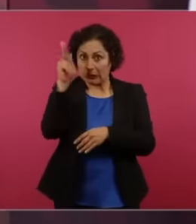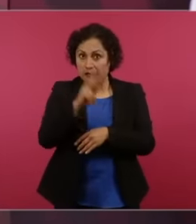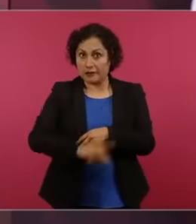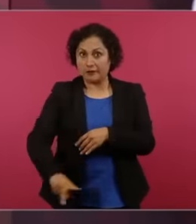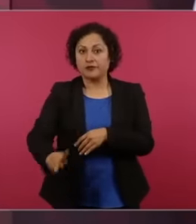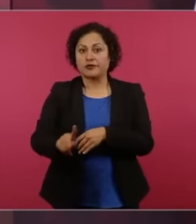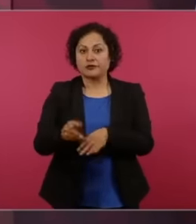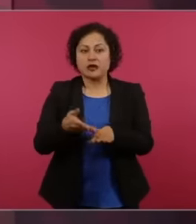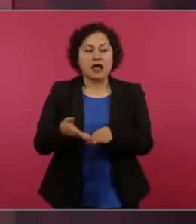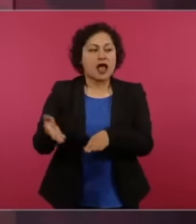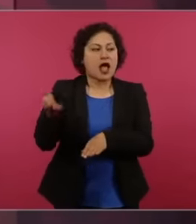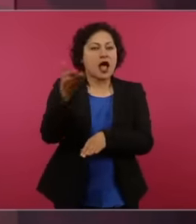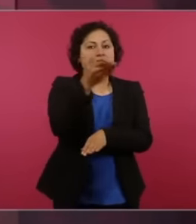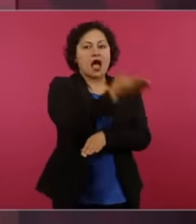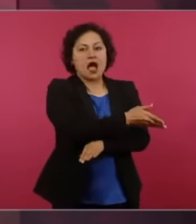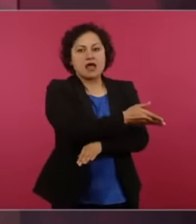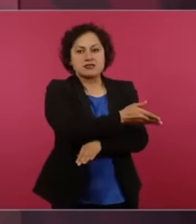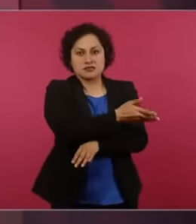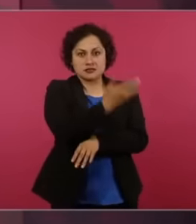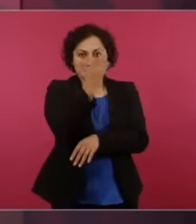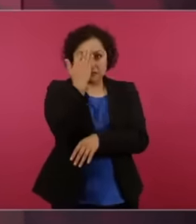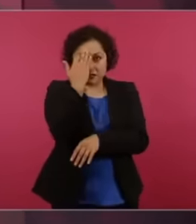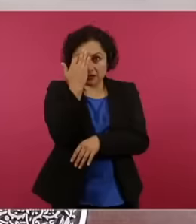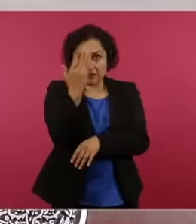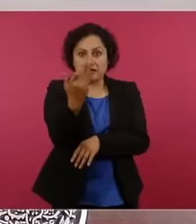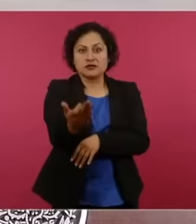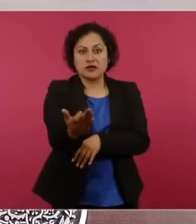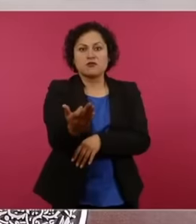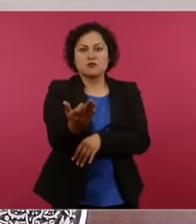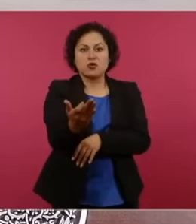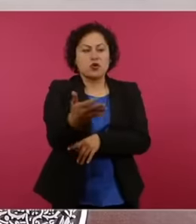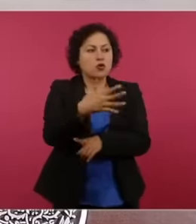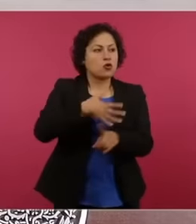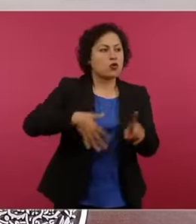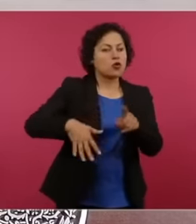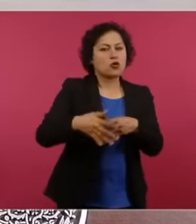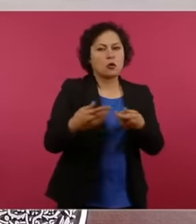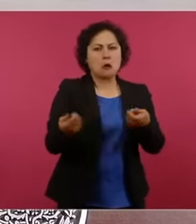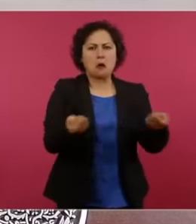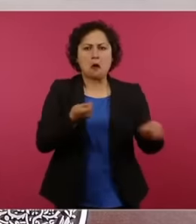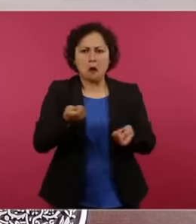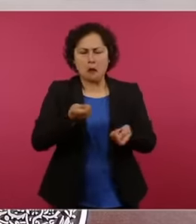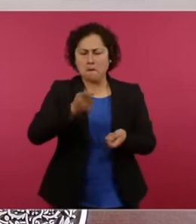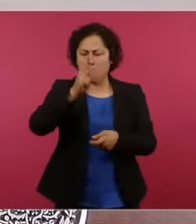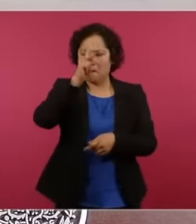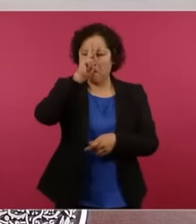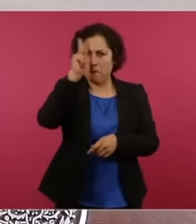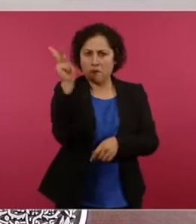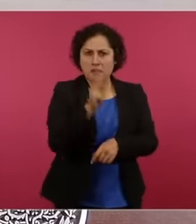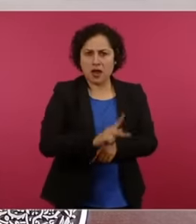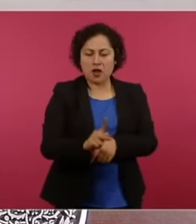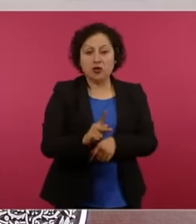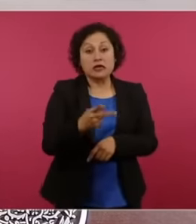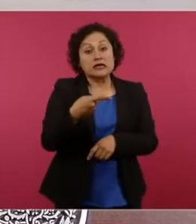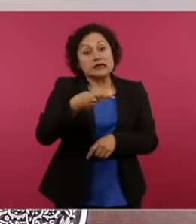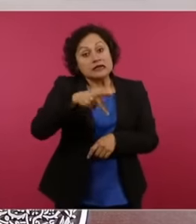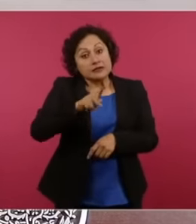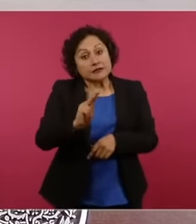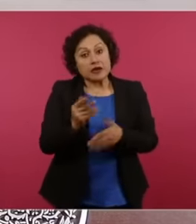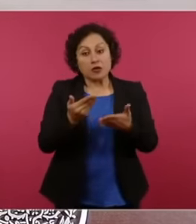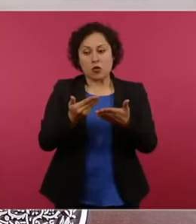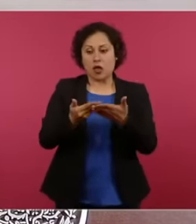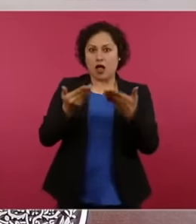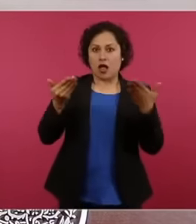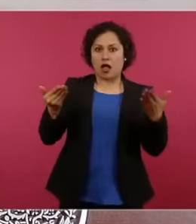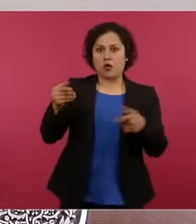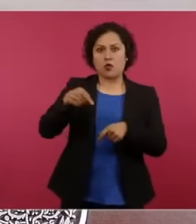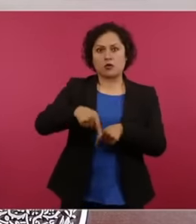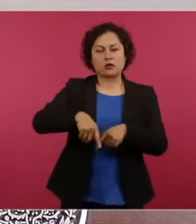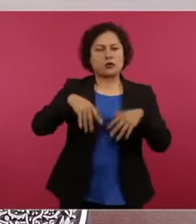authoritarianism over all control of the press. oligarchy the press at the service of